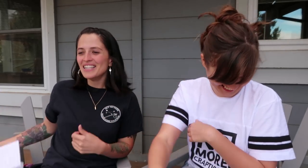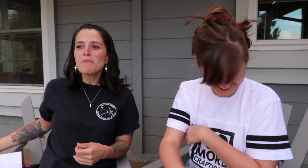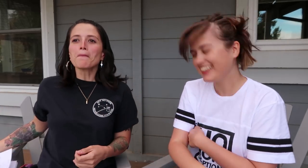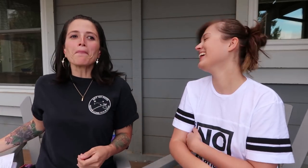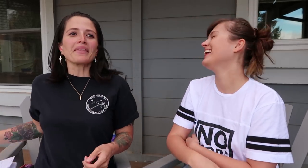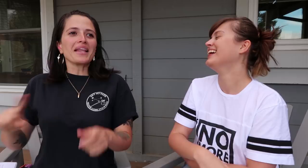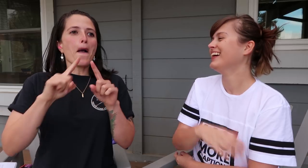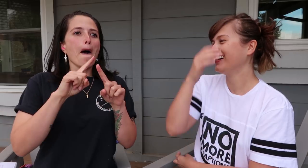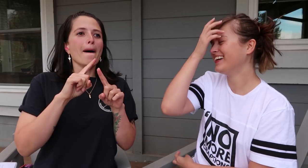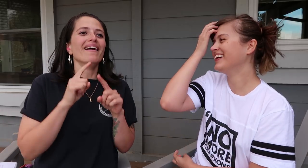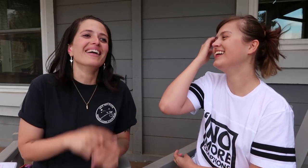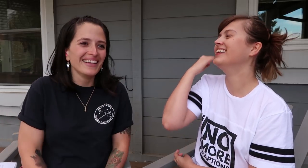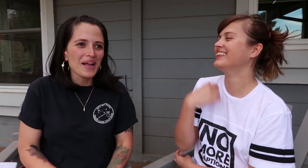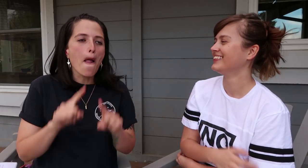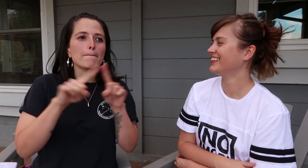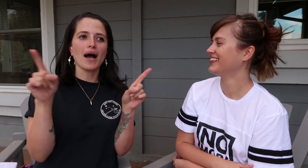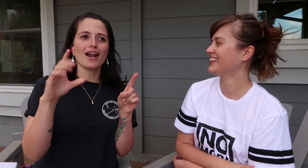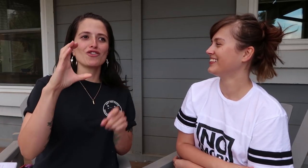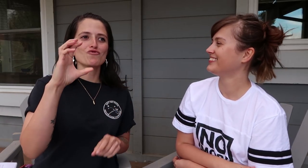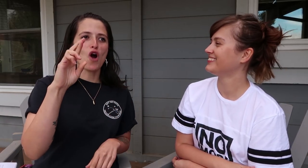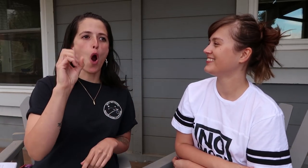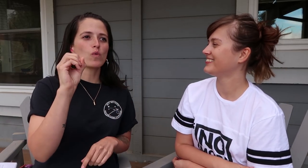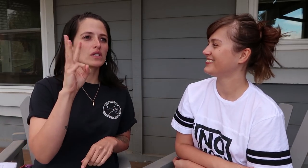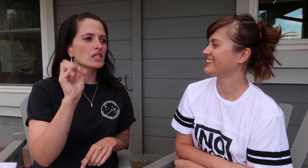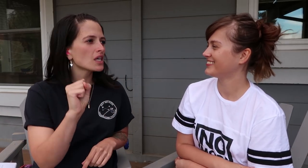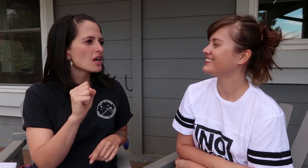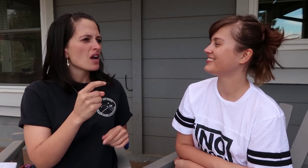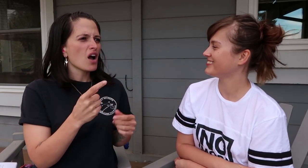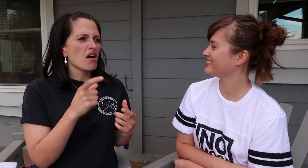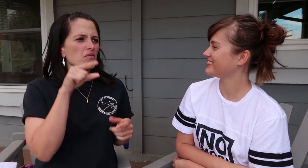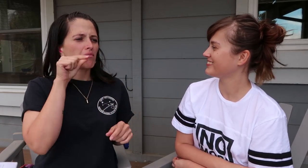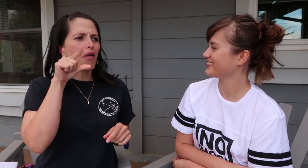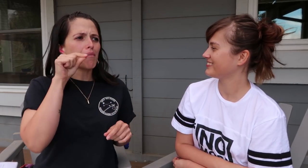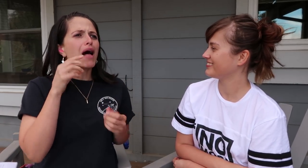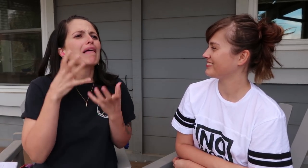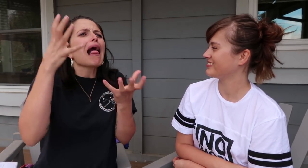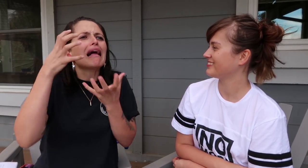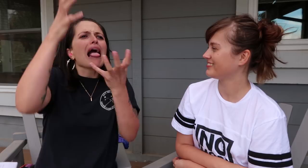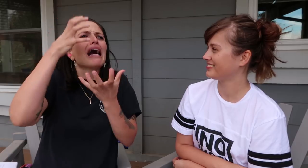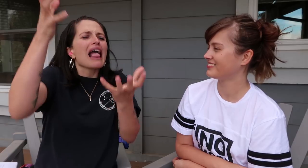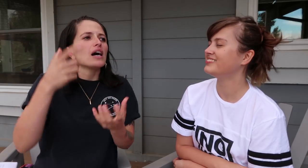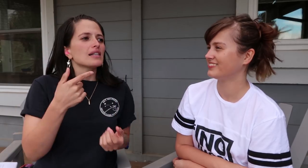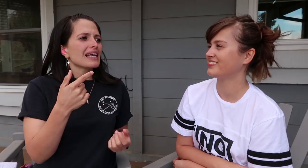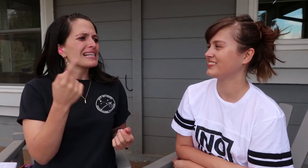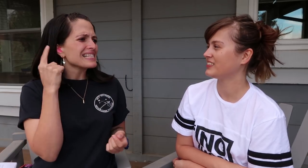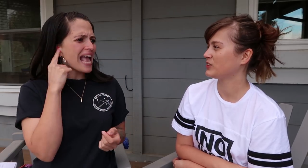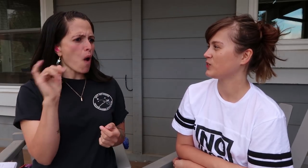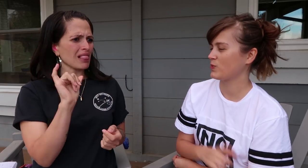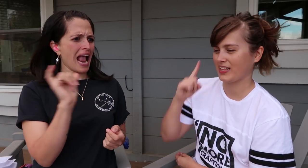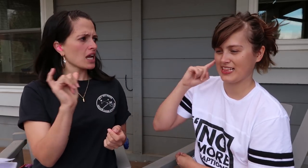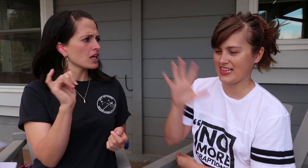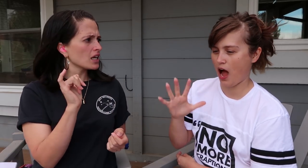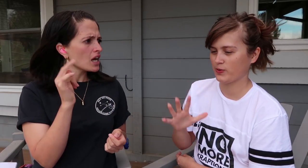I have that. But crows’ screeching sounds like- RIKKI: It’s very loud.